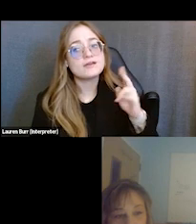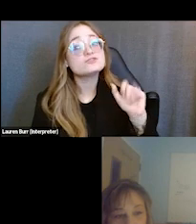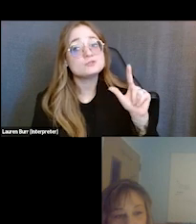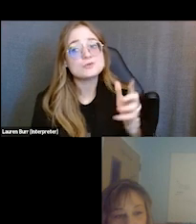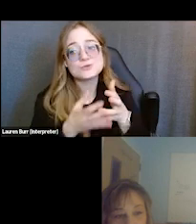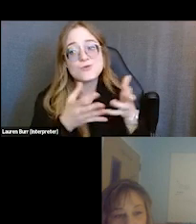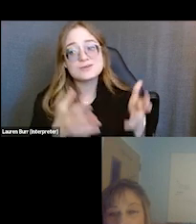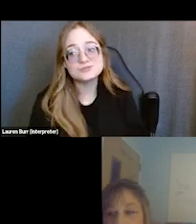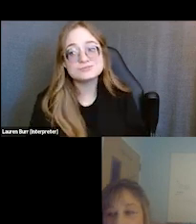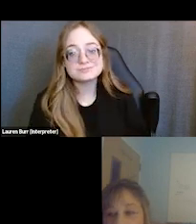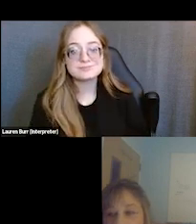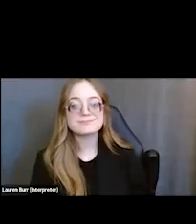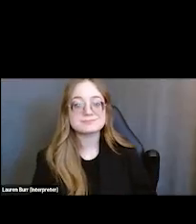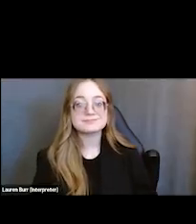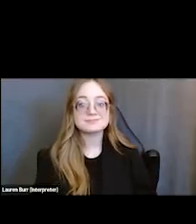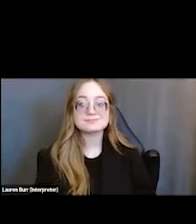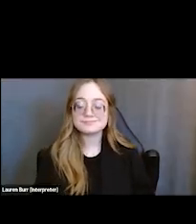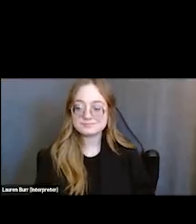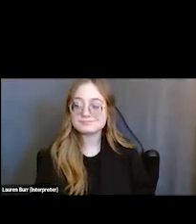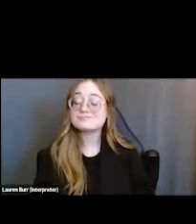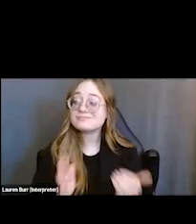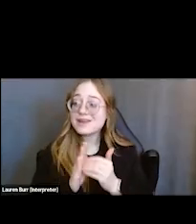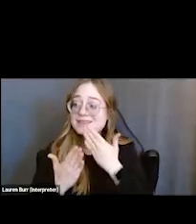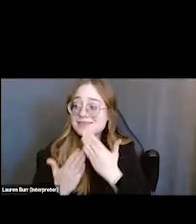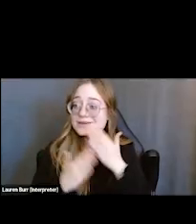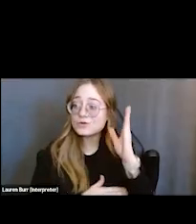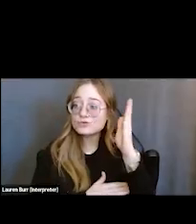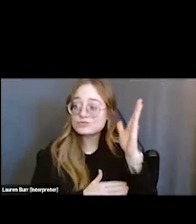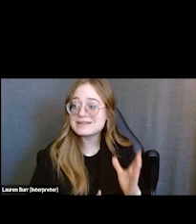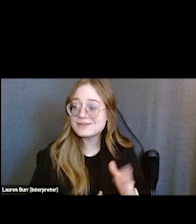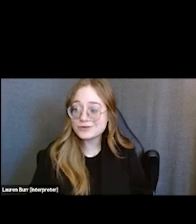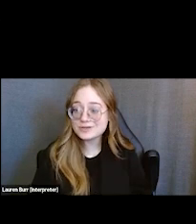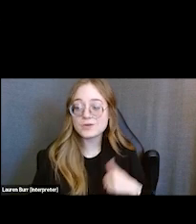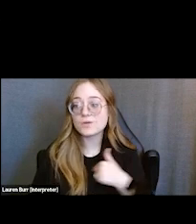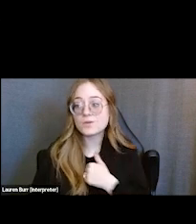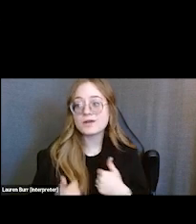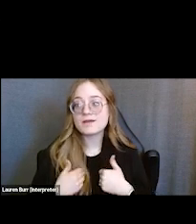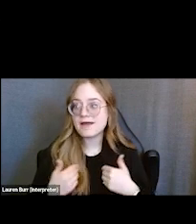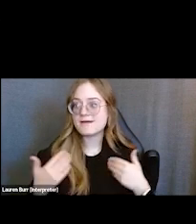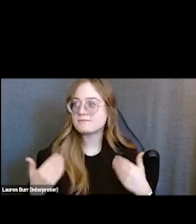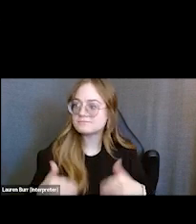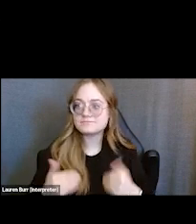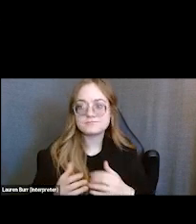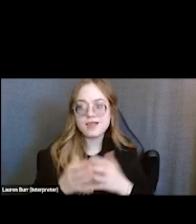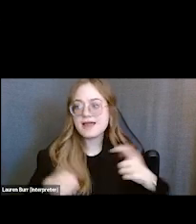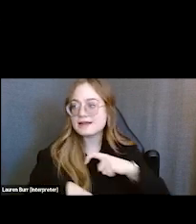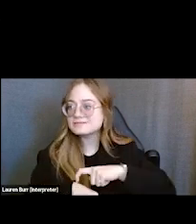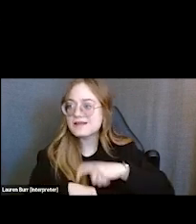All right, so thank you to our presenters. We've got a wonderful amount of time available to address your questions